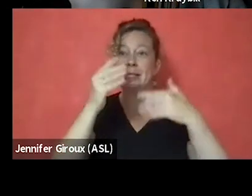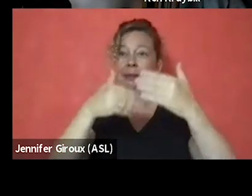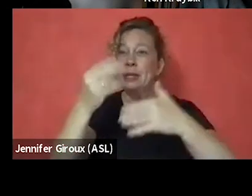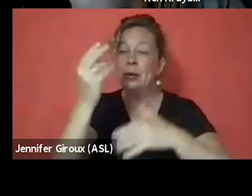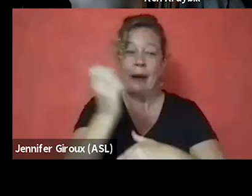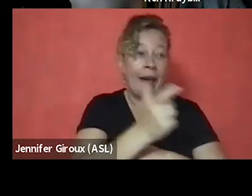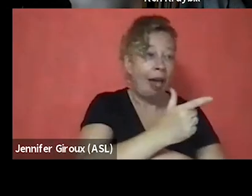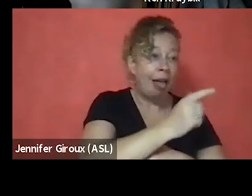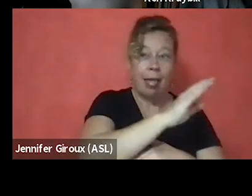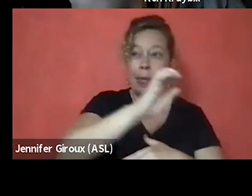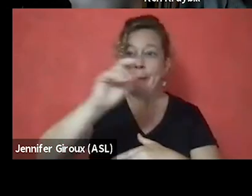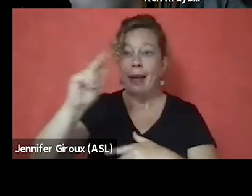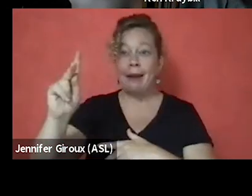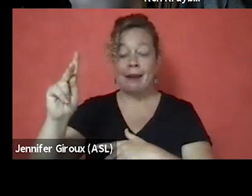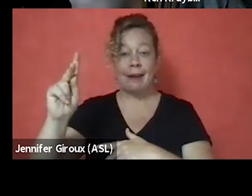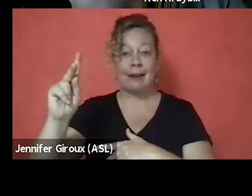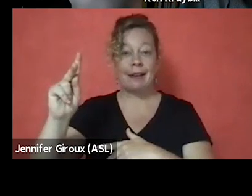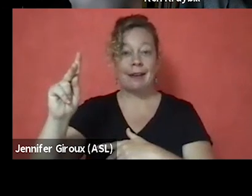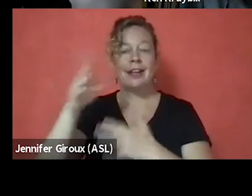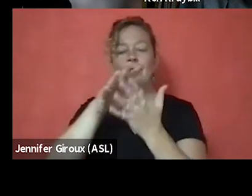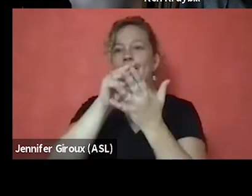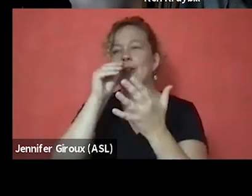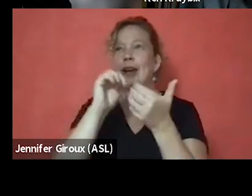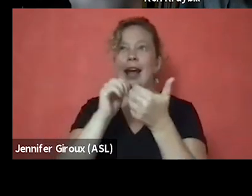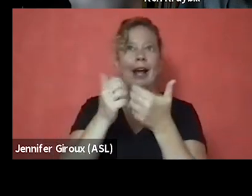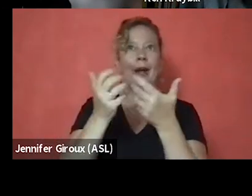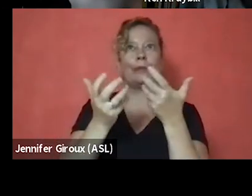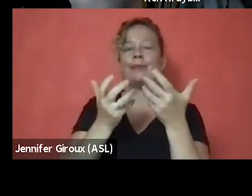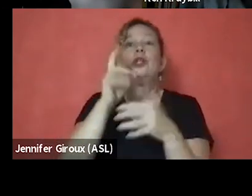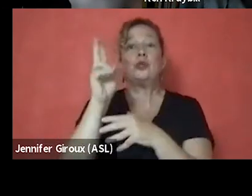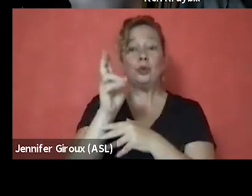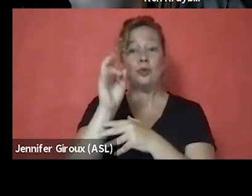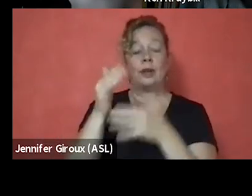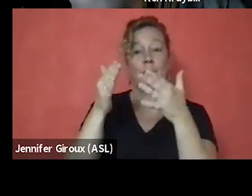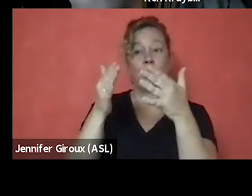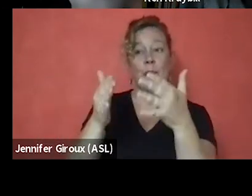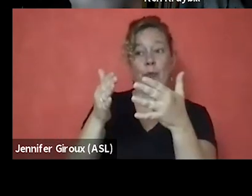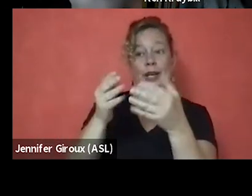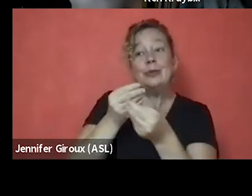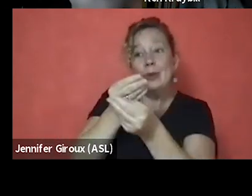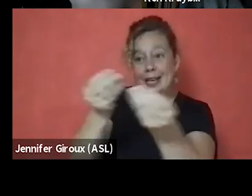but you've also learned how to use that in a way to give back, as you said, JC.